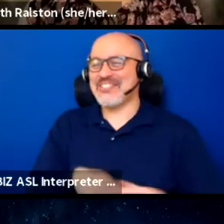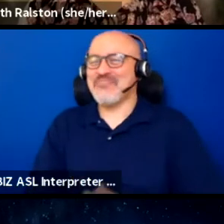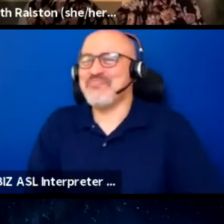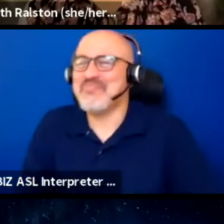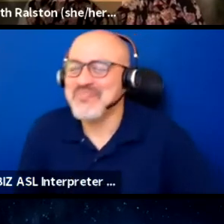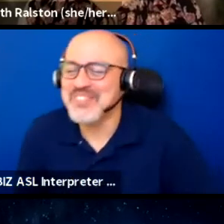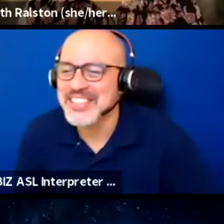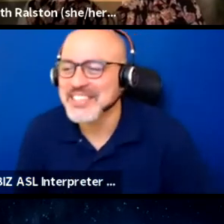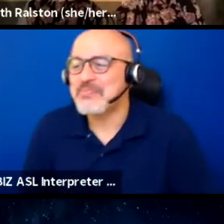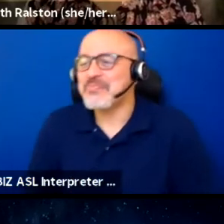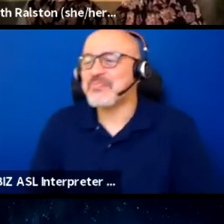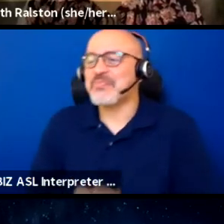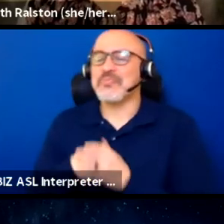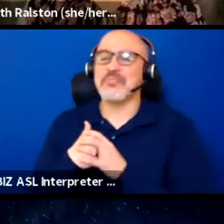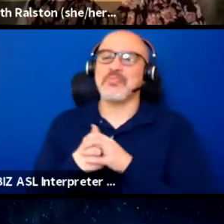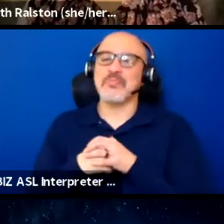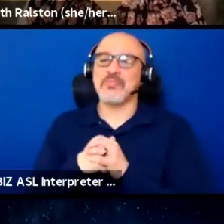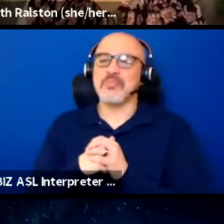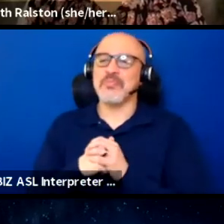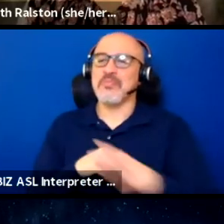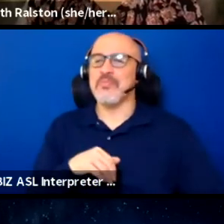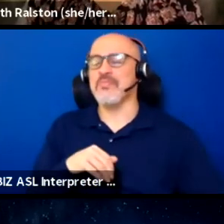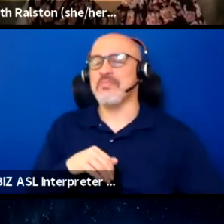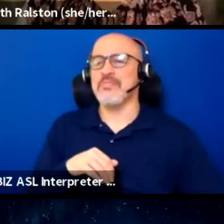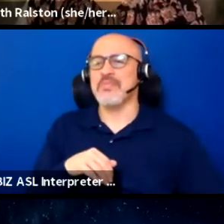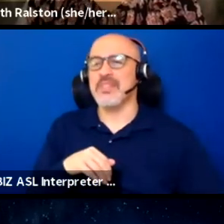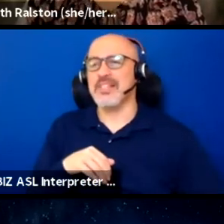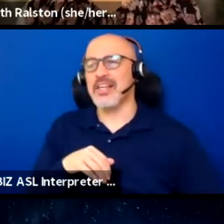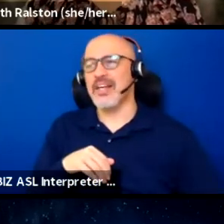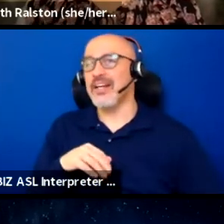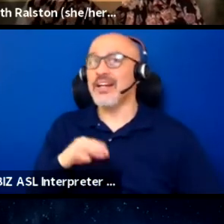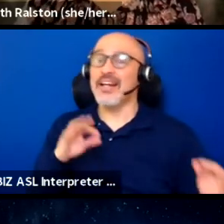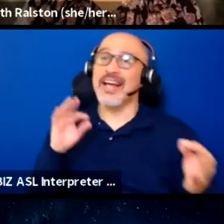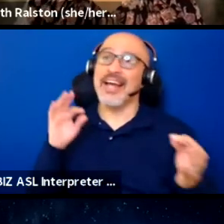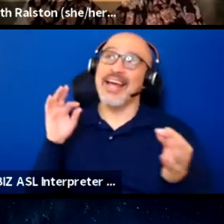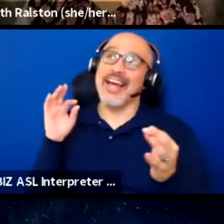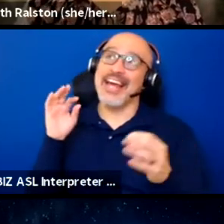So I, in a perfect world, I would wish that, I mean,